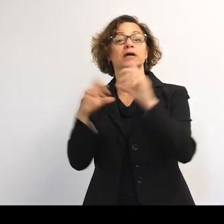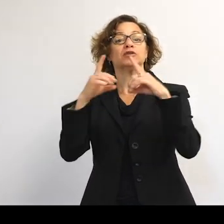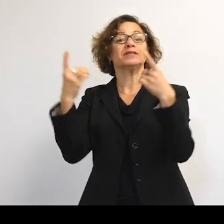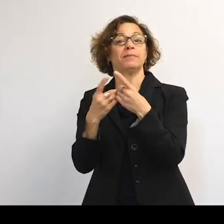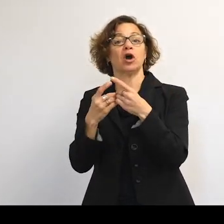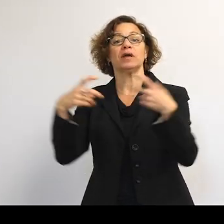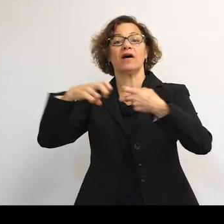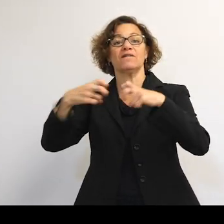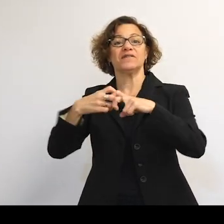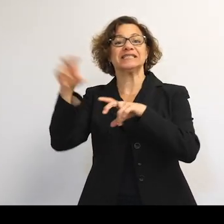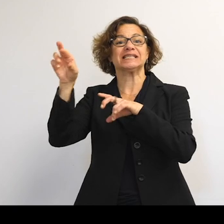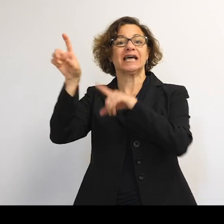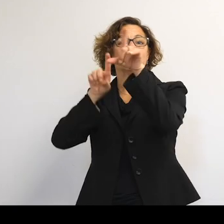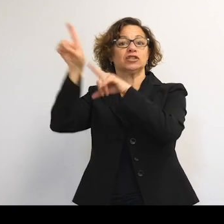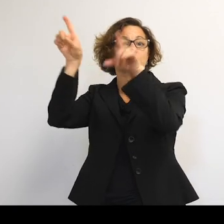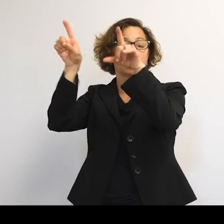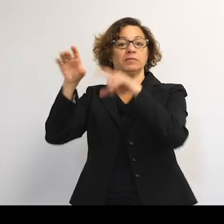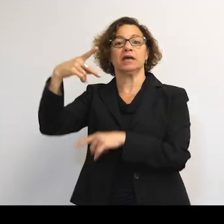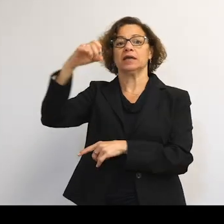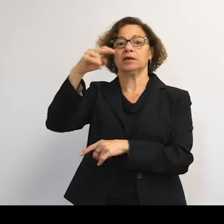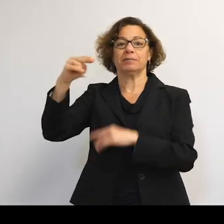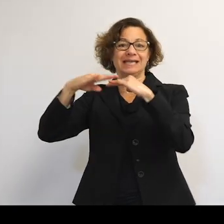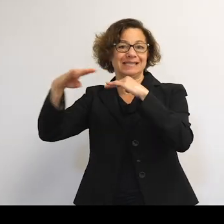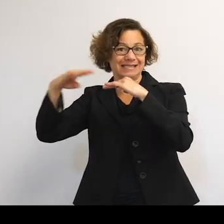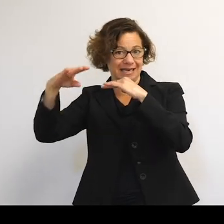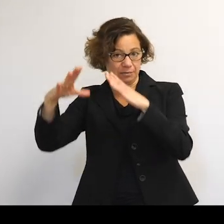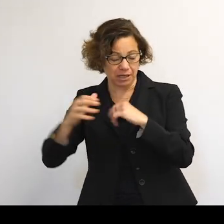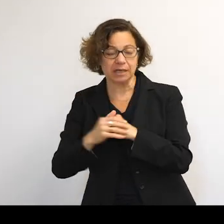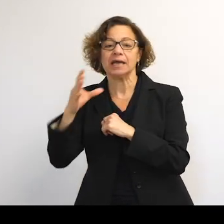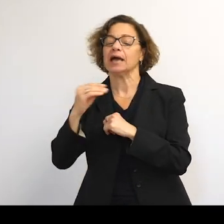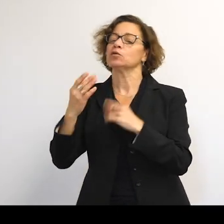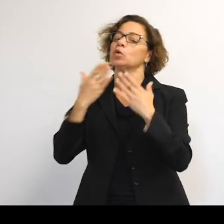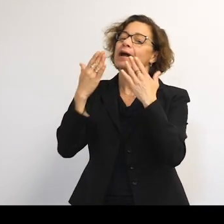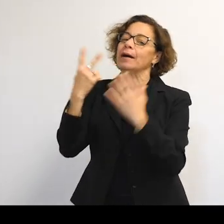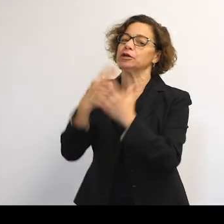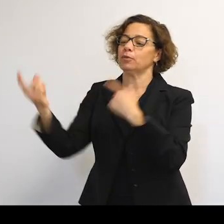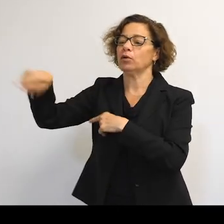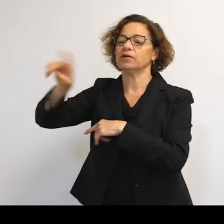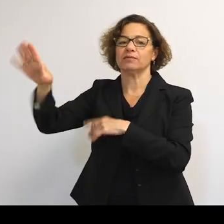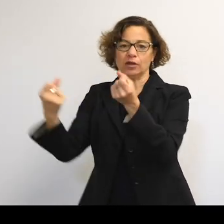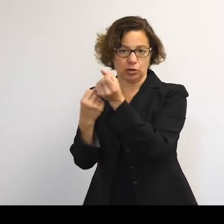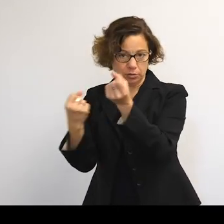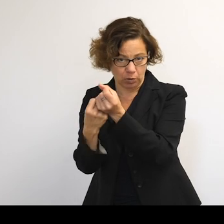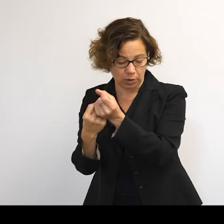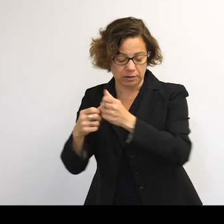of Physics and Astronomy and also by Penn Sustainability. And we're grateful to both of them for their support tonight.